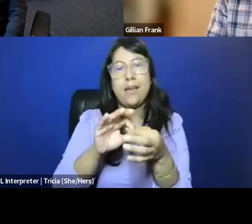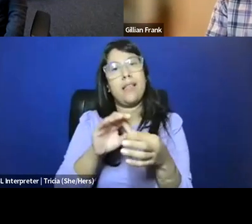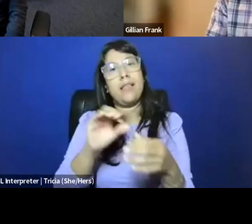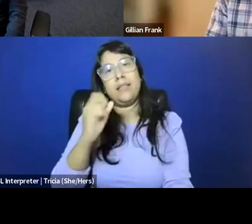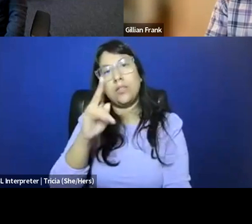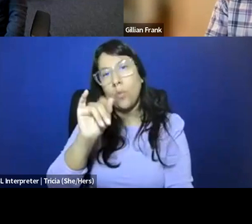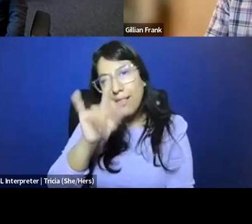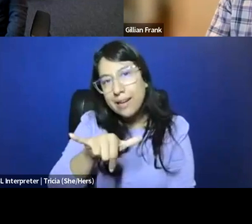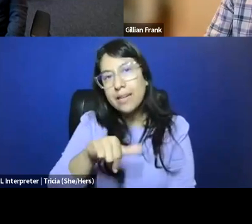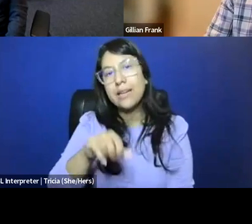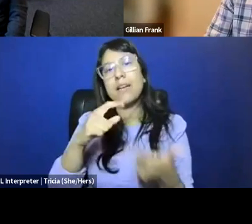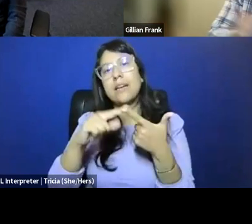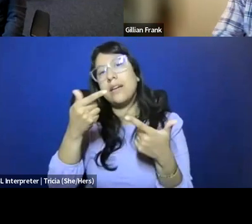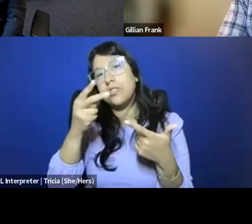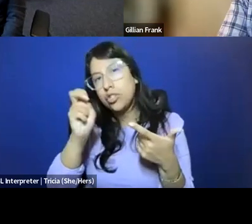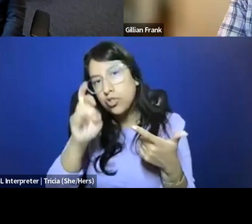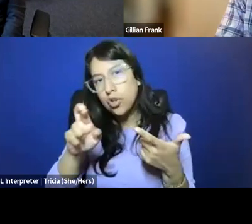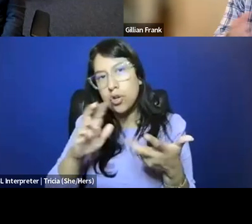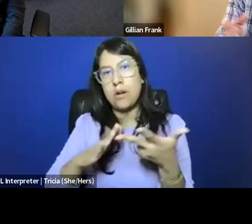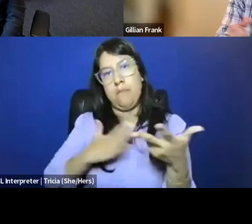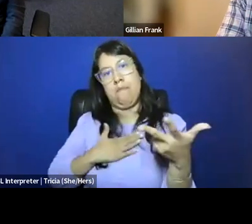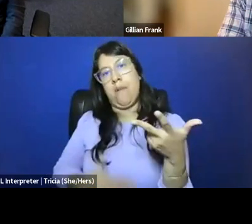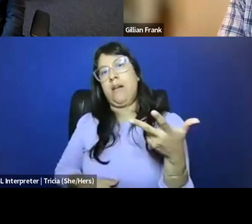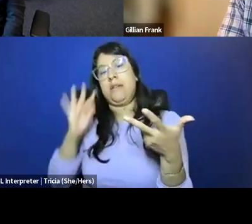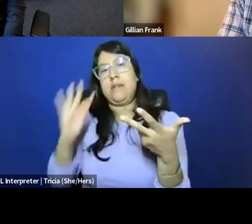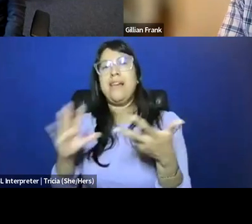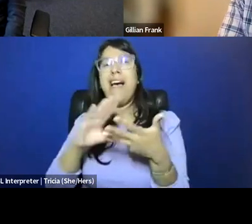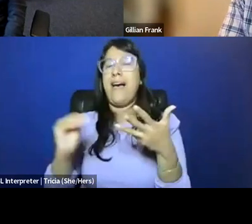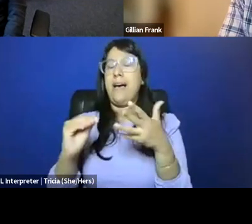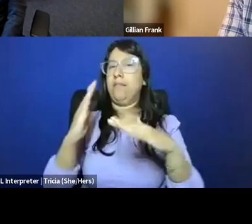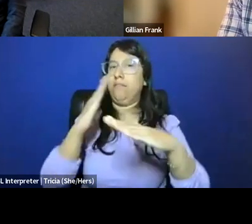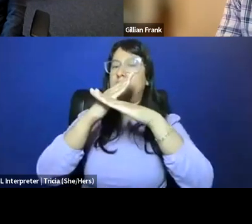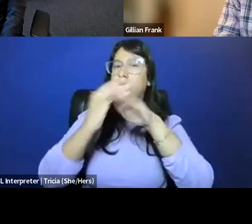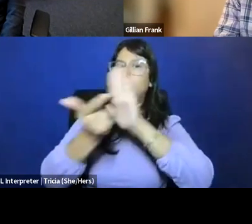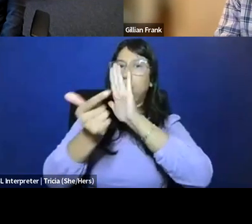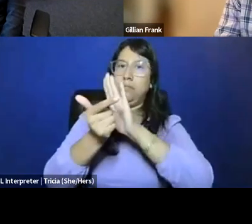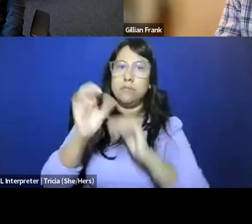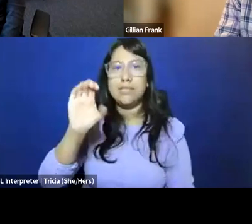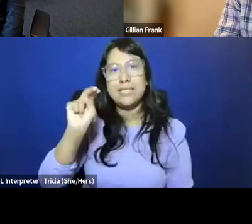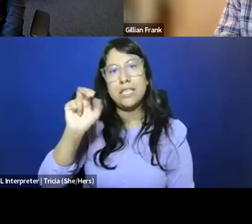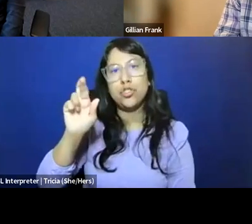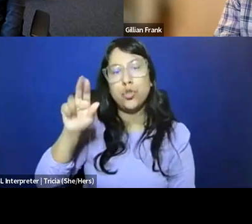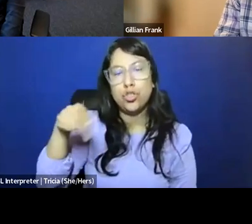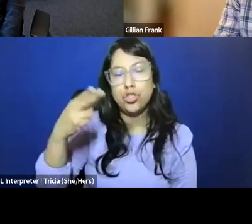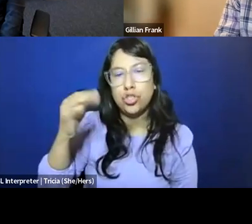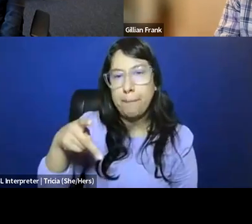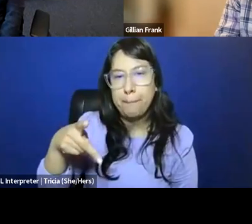bodily autonomy, and censorship. Yeah, and I'll just dovetail and build upon what both Whit and Jules have said is that